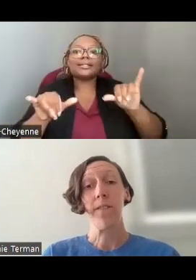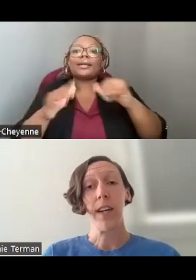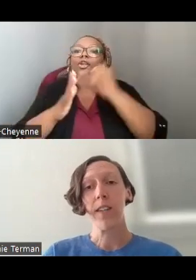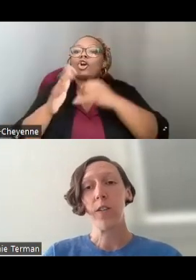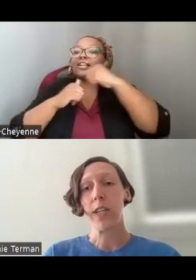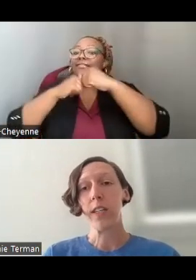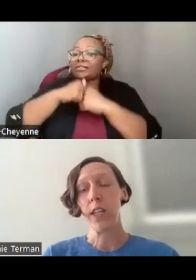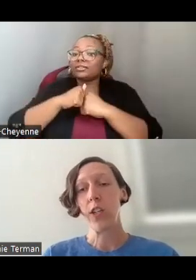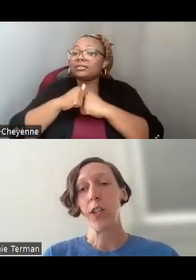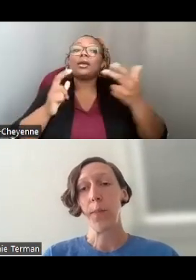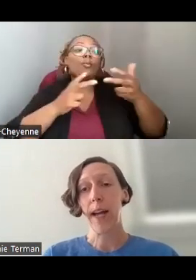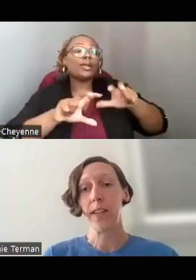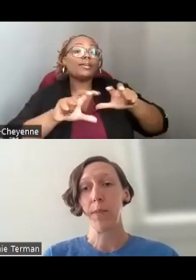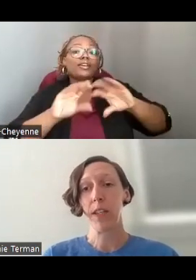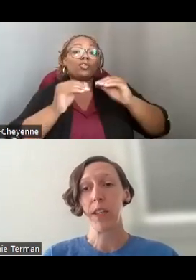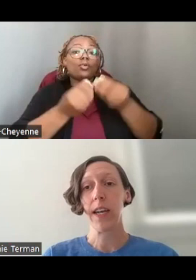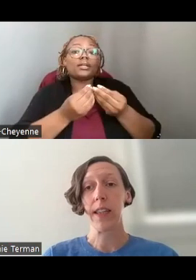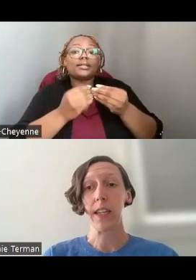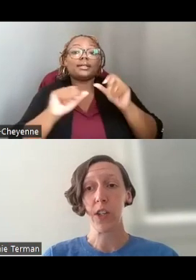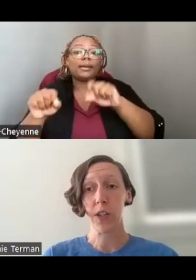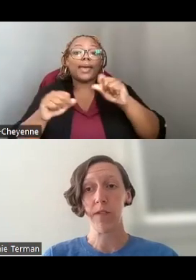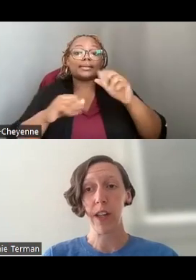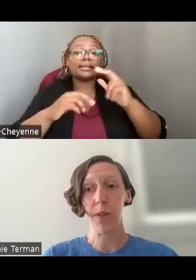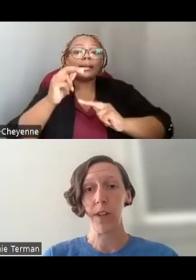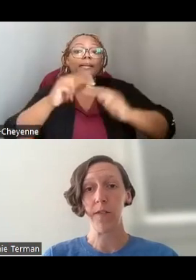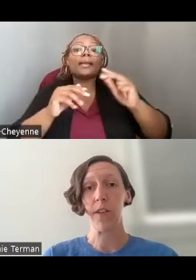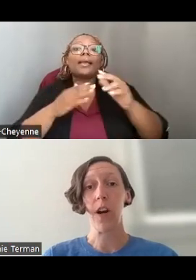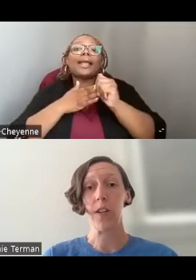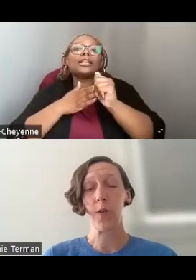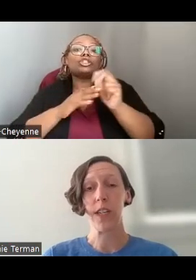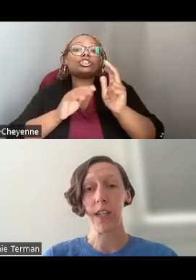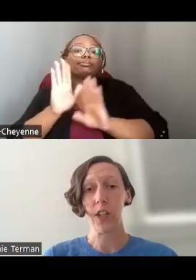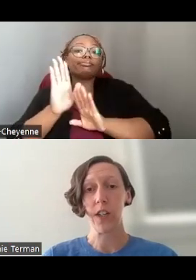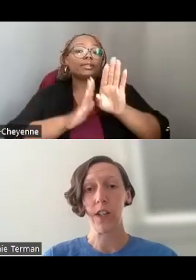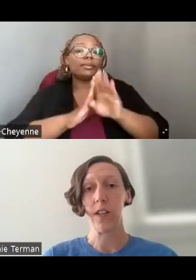INVEST IN ORGANIZATIONAL CAPACITY BUILDING AND LEADERSHIP DEVELOPMENT FOR ARTS ORGANIZATIONS,